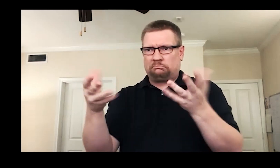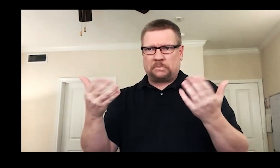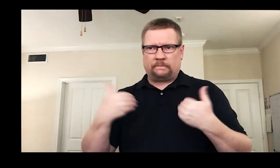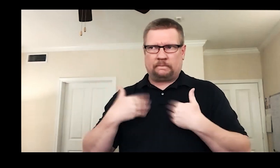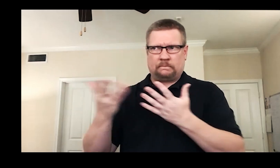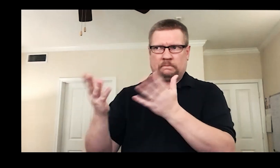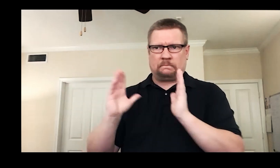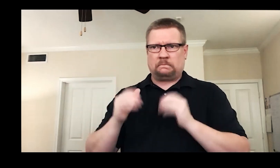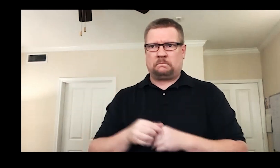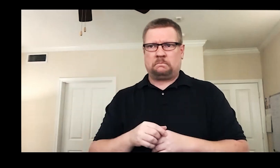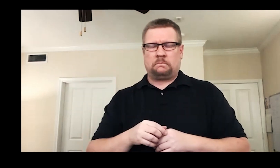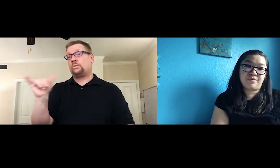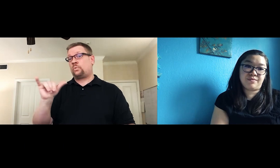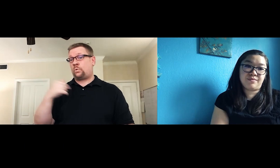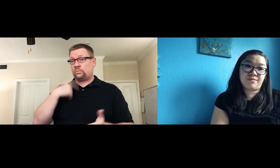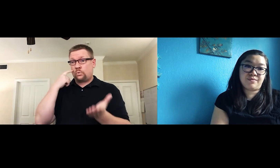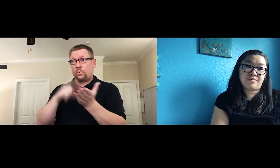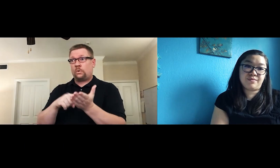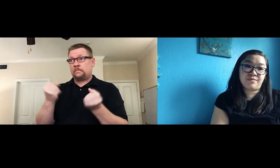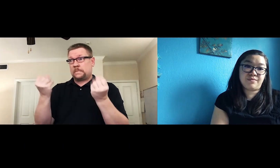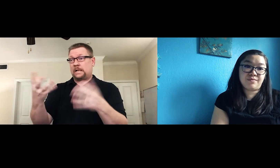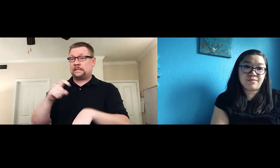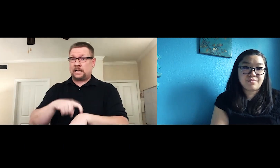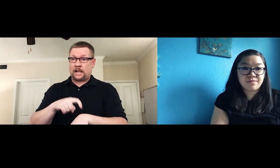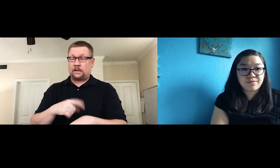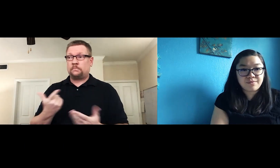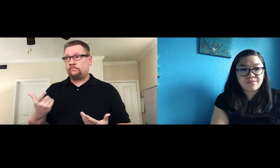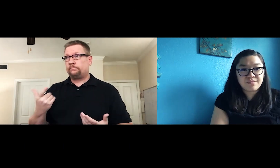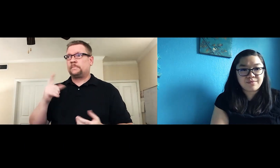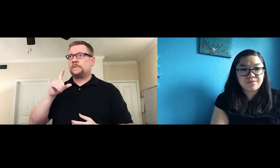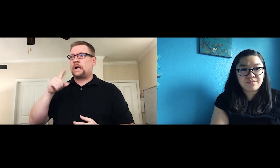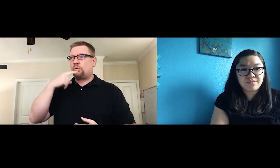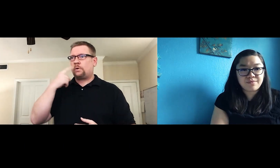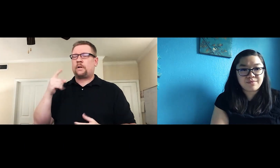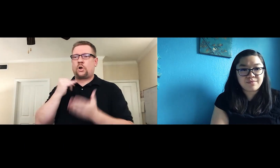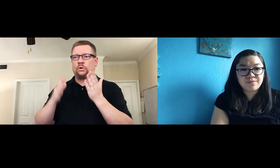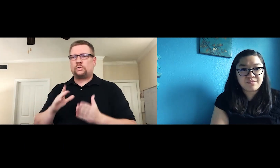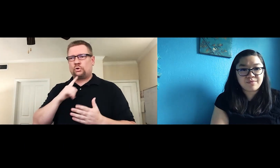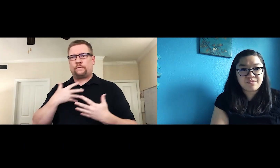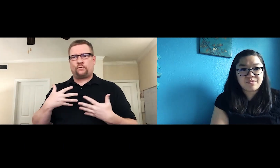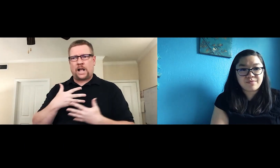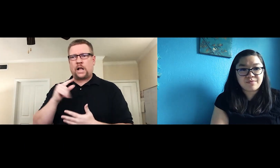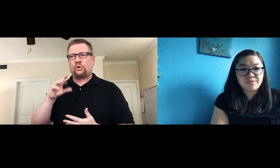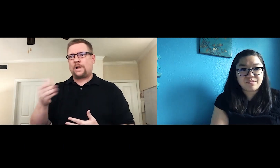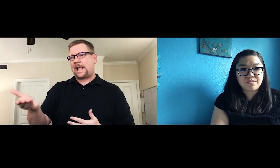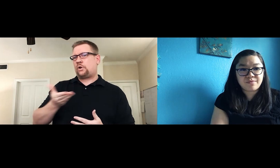voice interpreters and/or captions. I’ve also seen time and again the trepidation